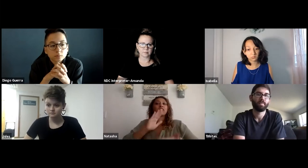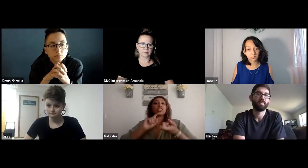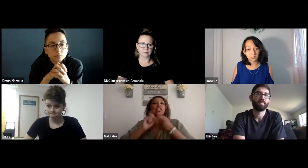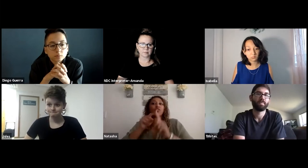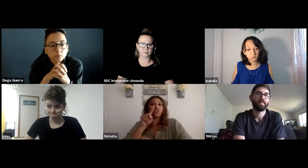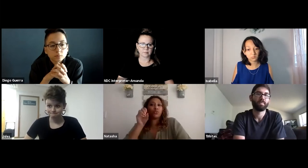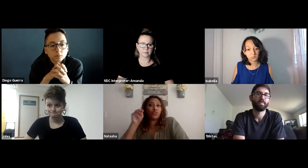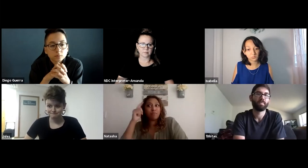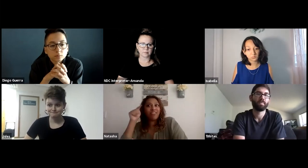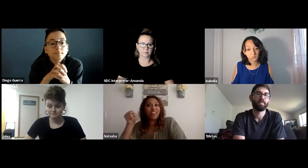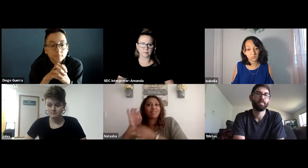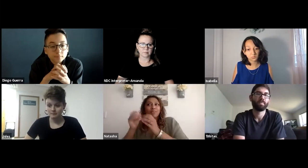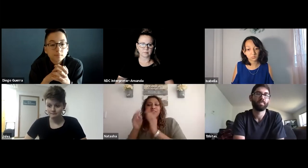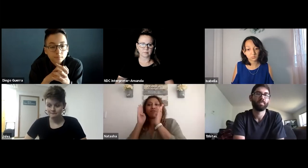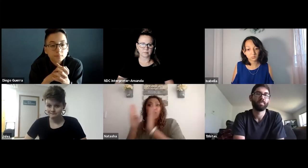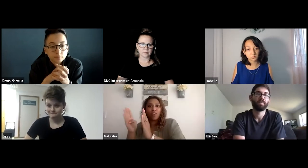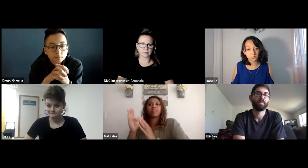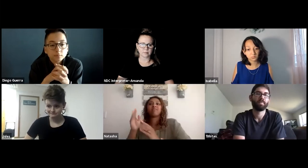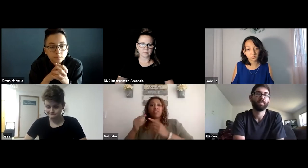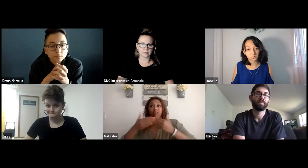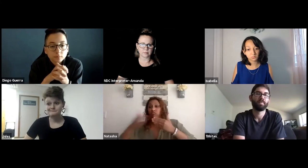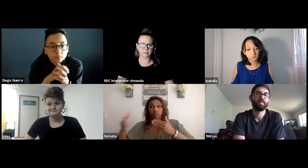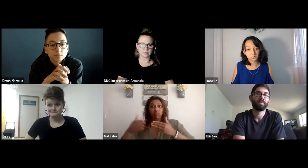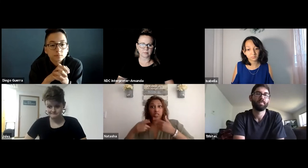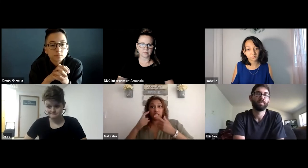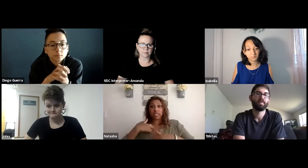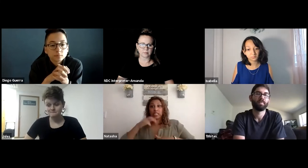But I did have that complaint about Blackboard and I made that recommendation